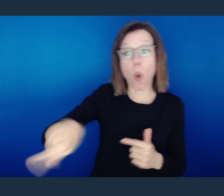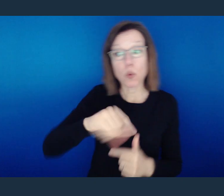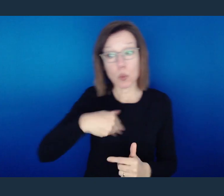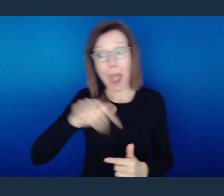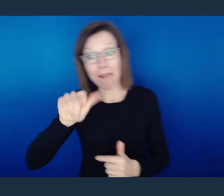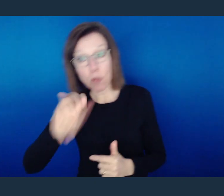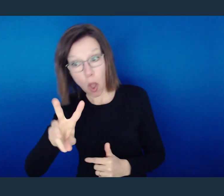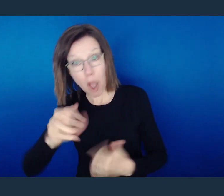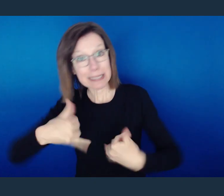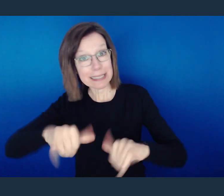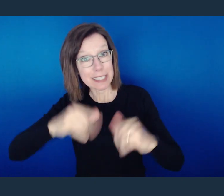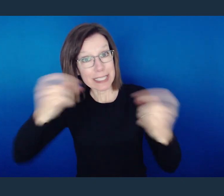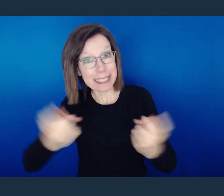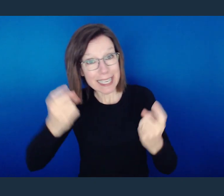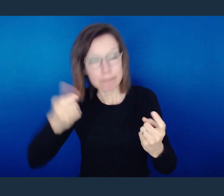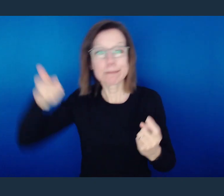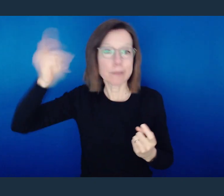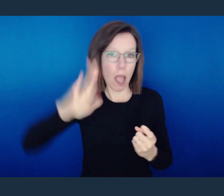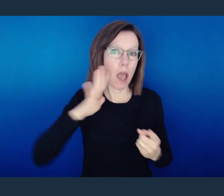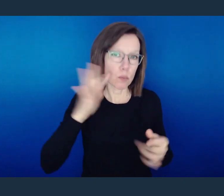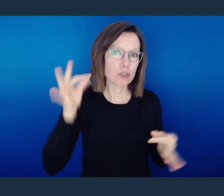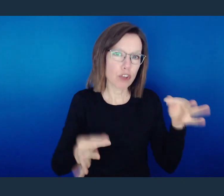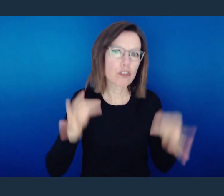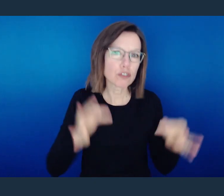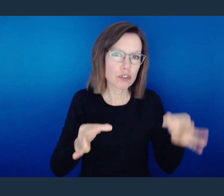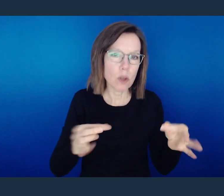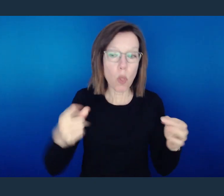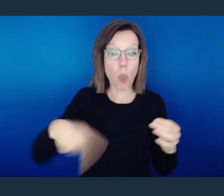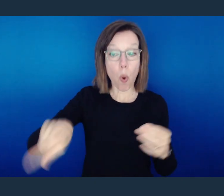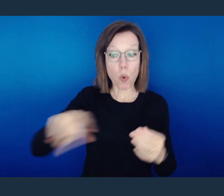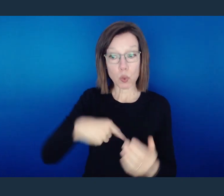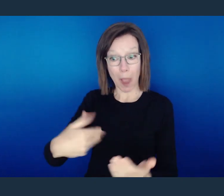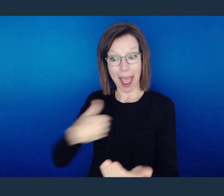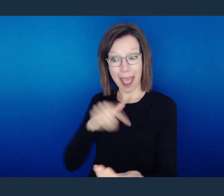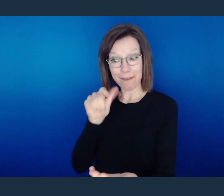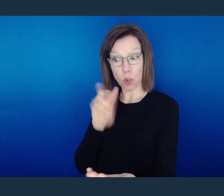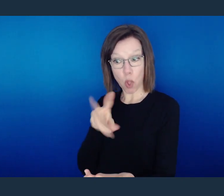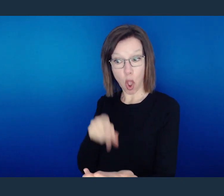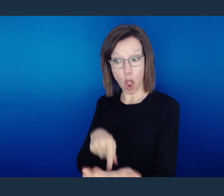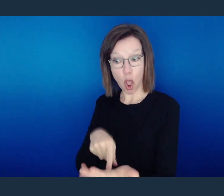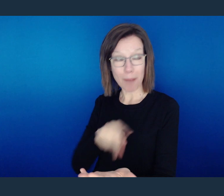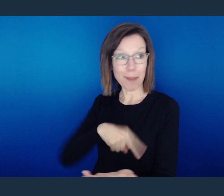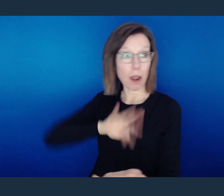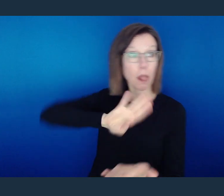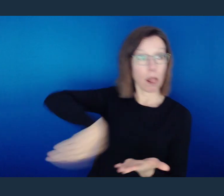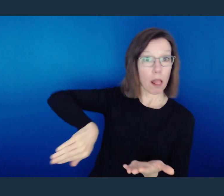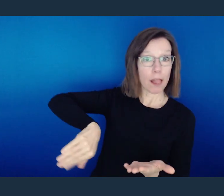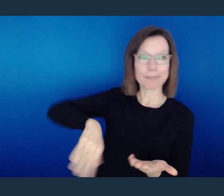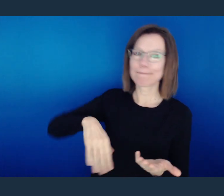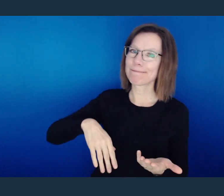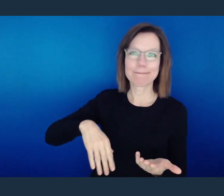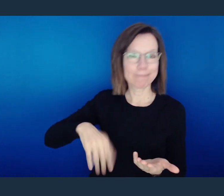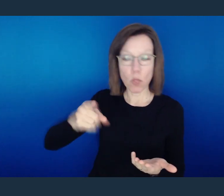sinned under the law will be judged by the law. For it is not the hearers of the law who are righteous before God, but the doers of the